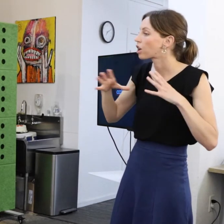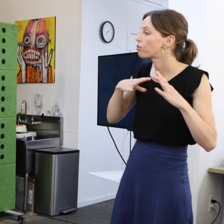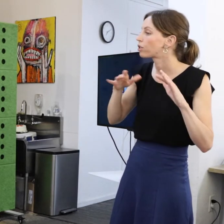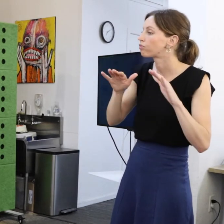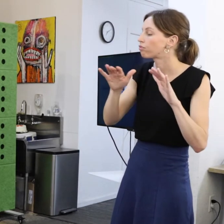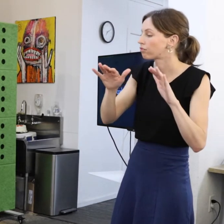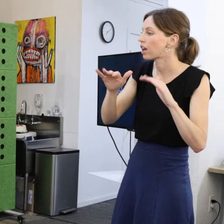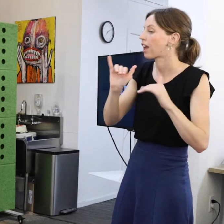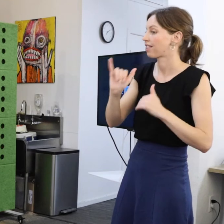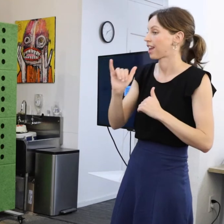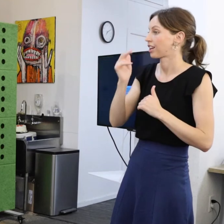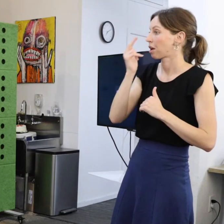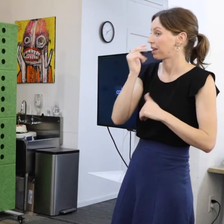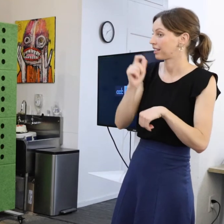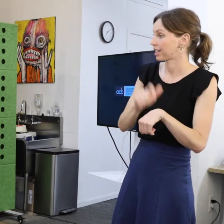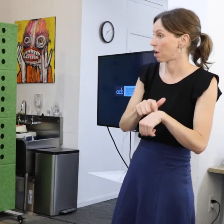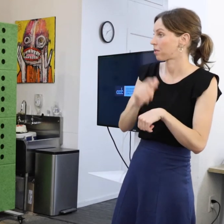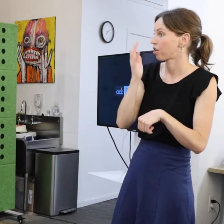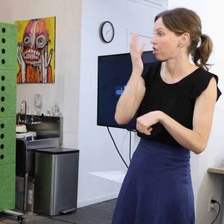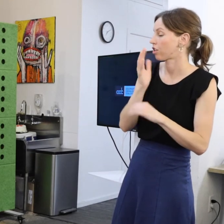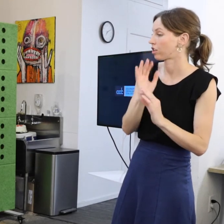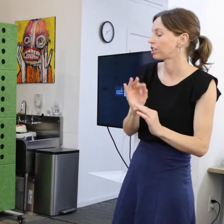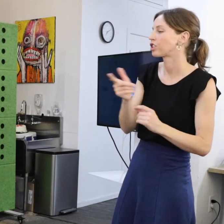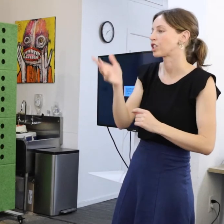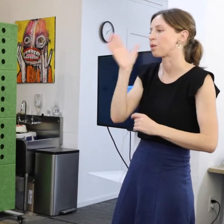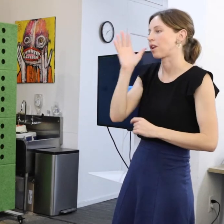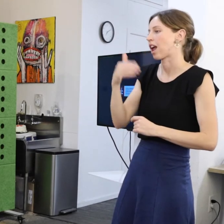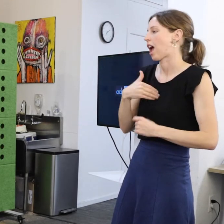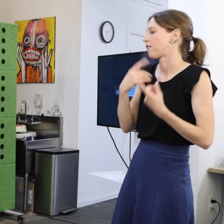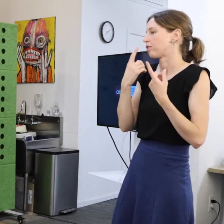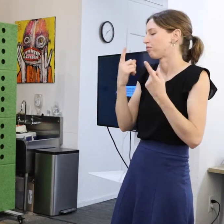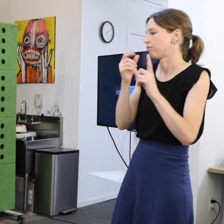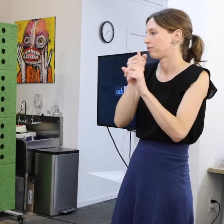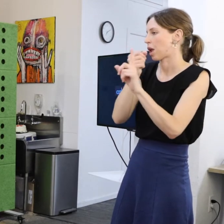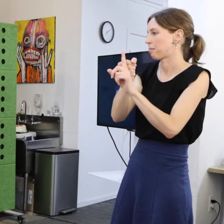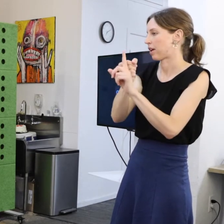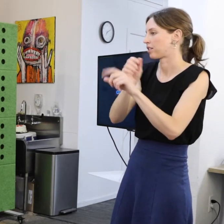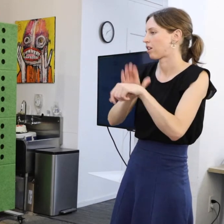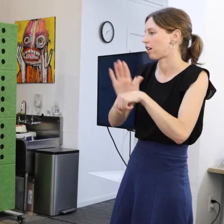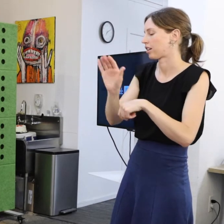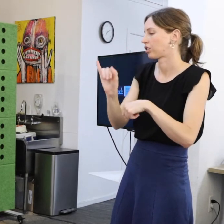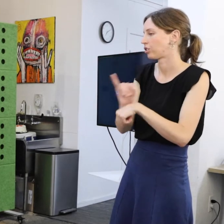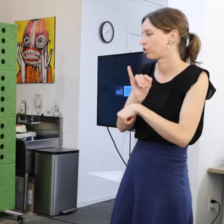her comedic timing and looks that she was going to have an impact on the industry.